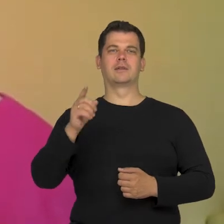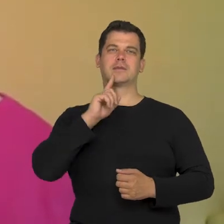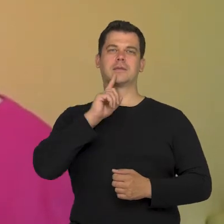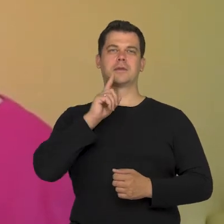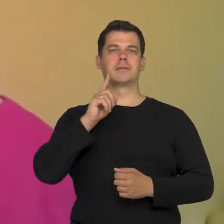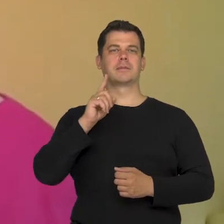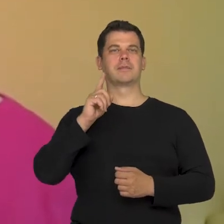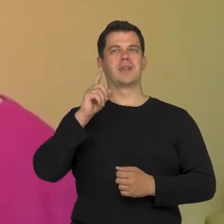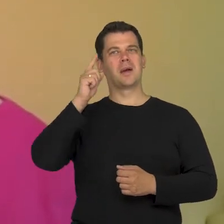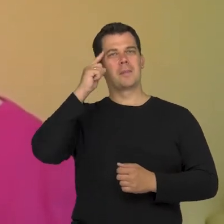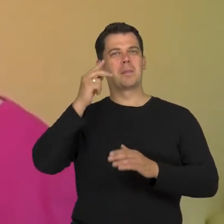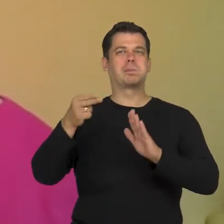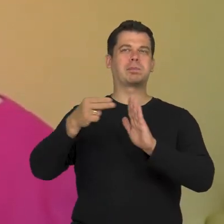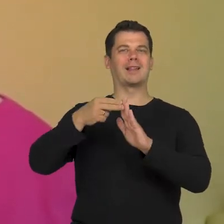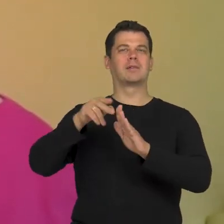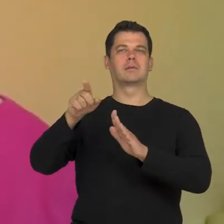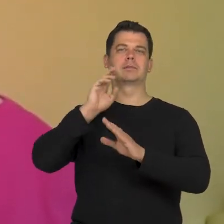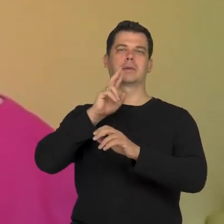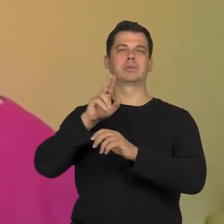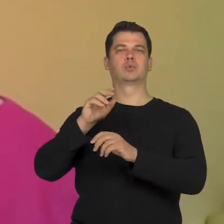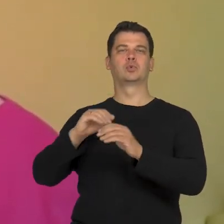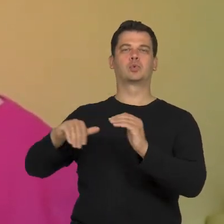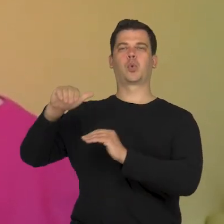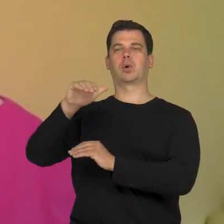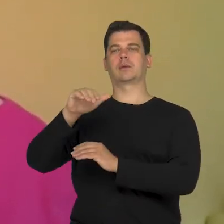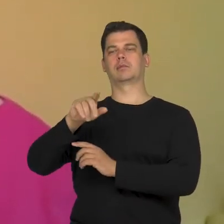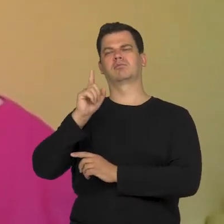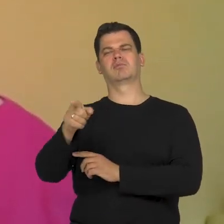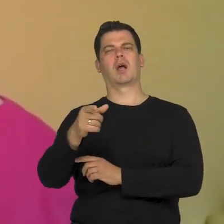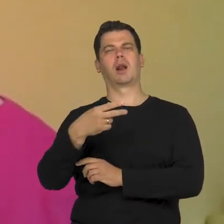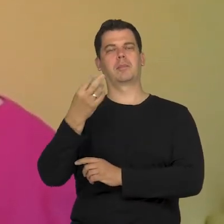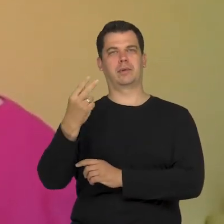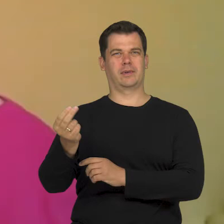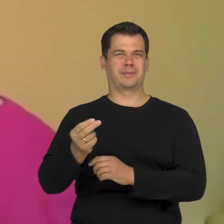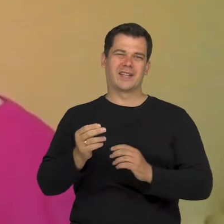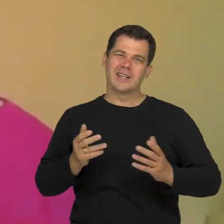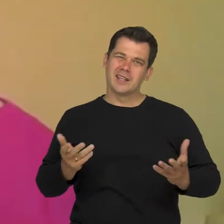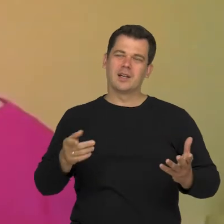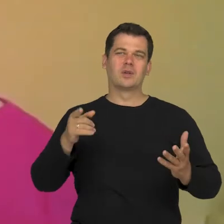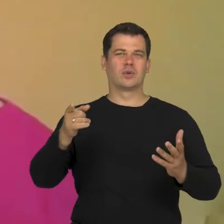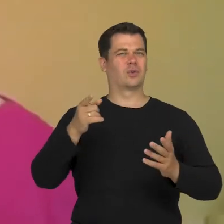that paternalistic and majoritarian approach